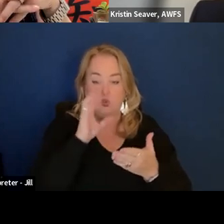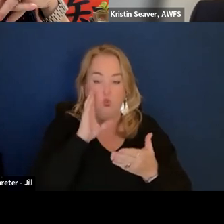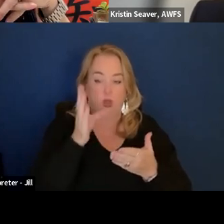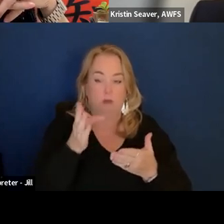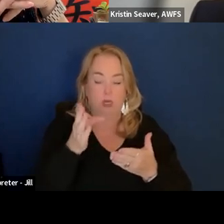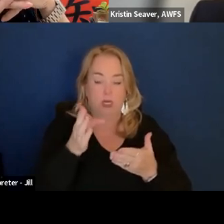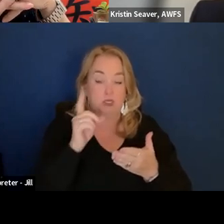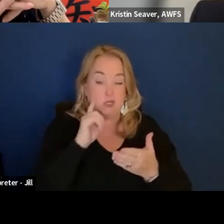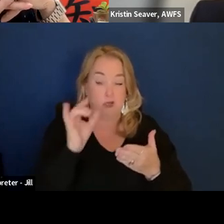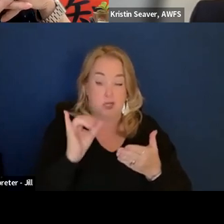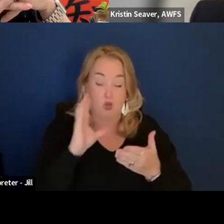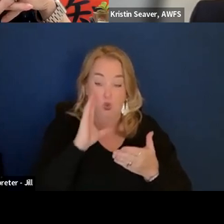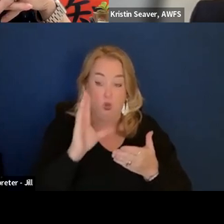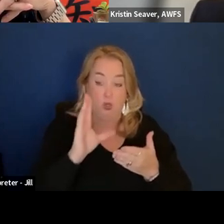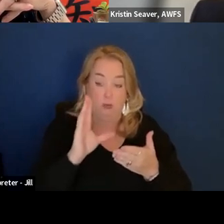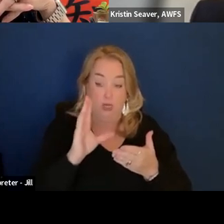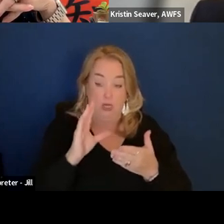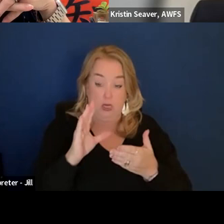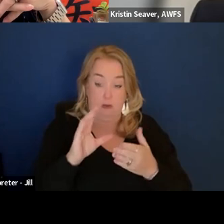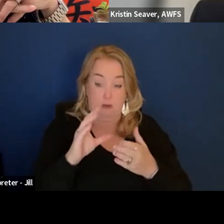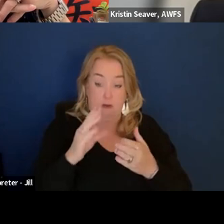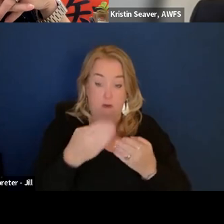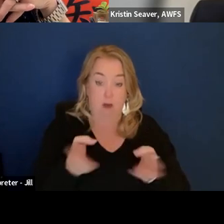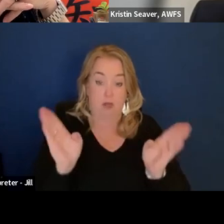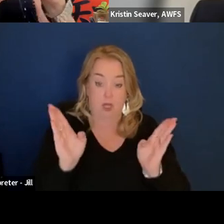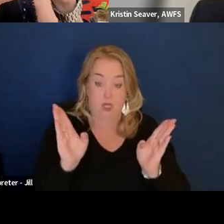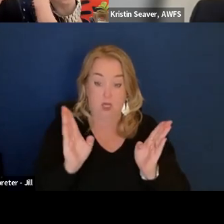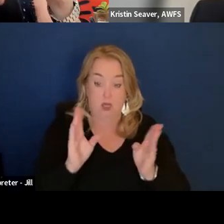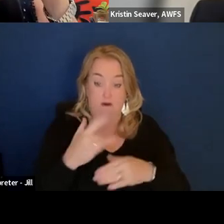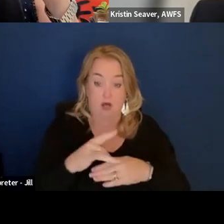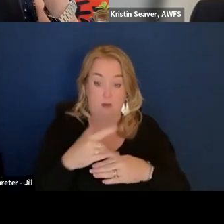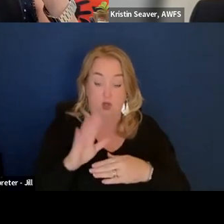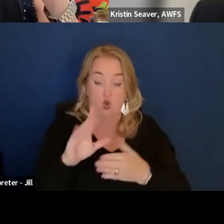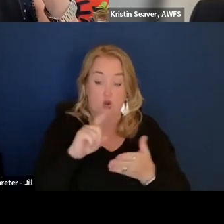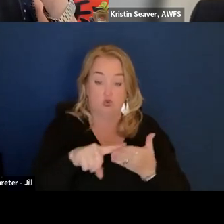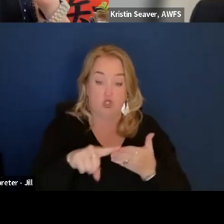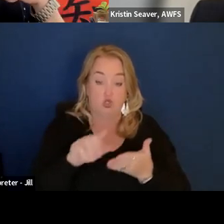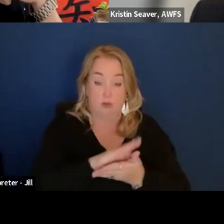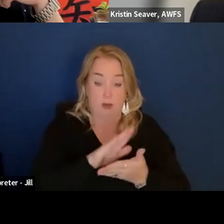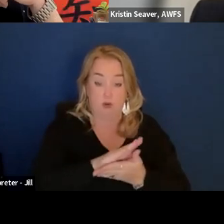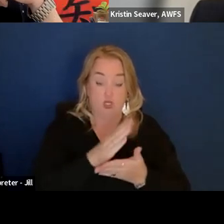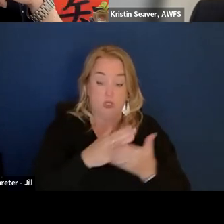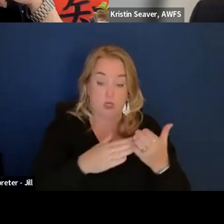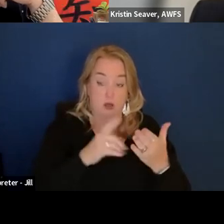like it sounds like it'll be publicly available. Like the research things that you've developed already, but some of them also in the queue.